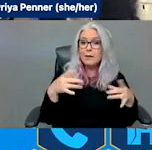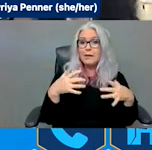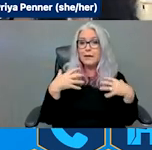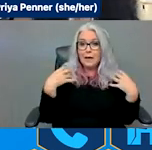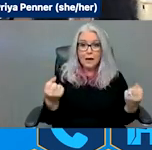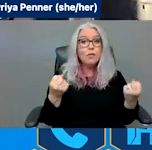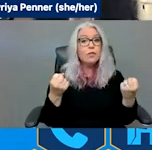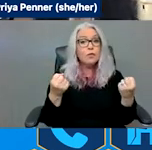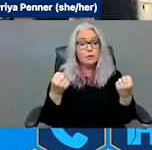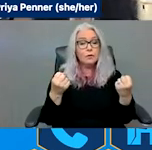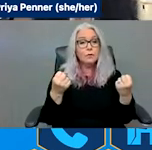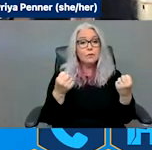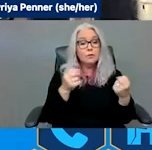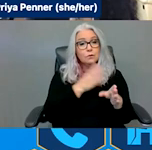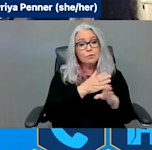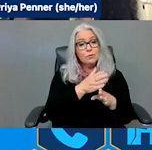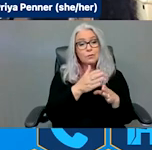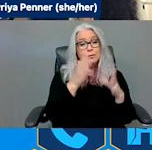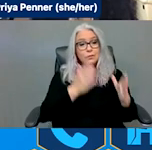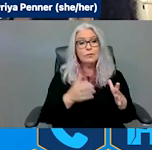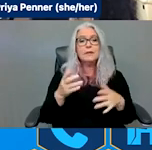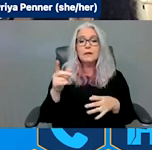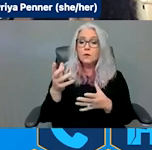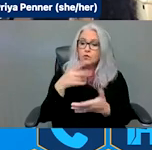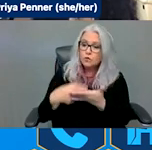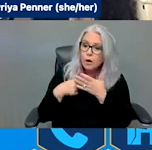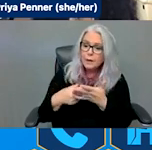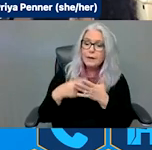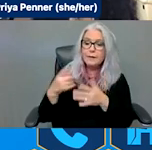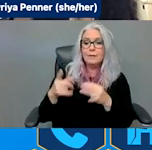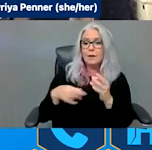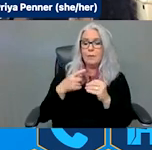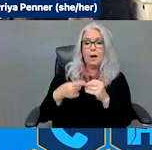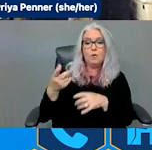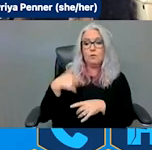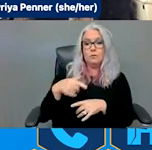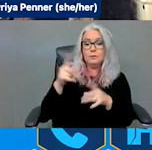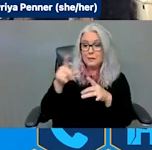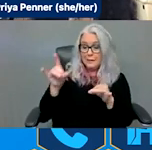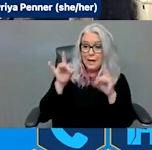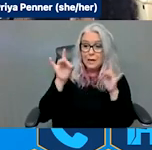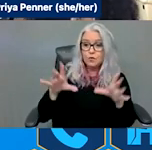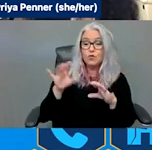invite them to present, to attend, to share, and to work on the barriers that we